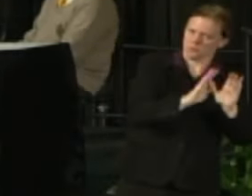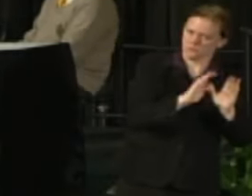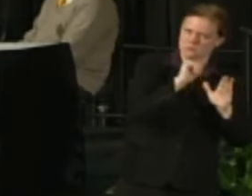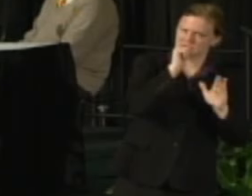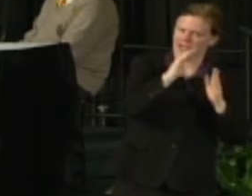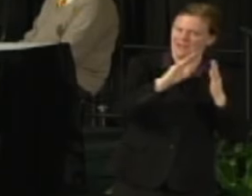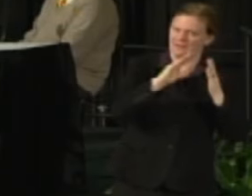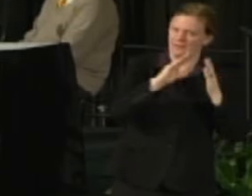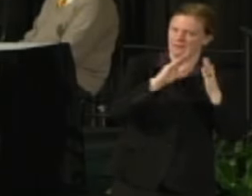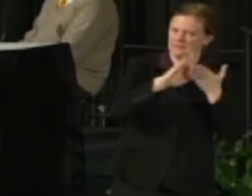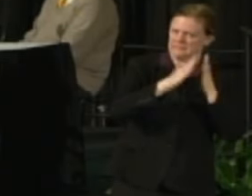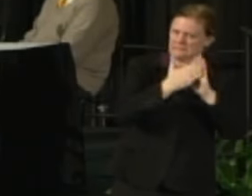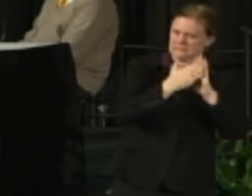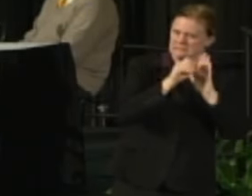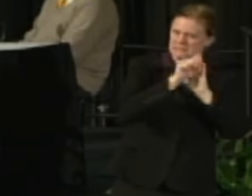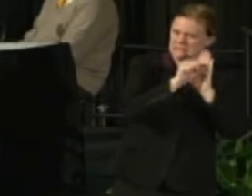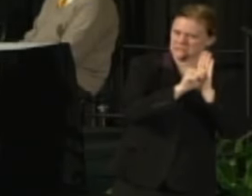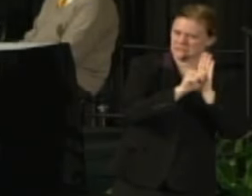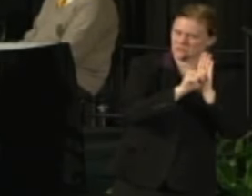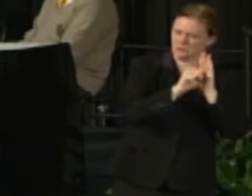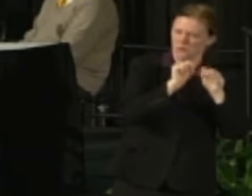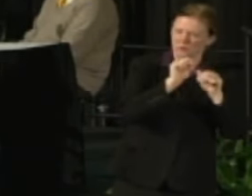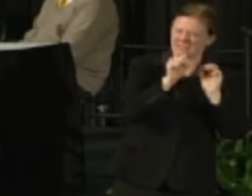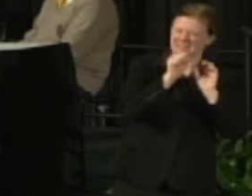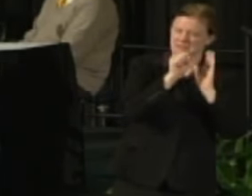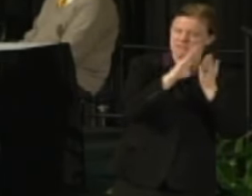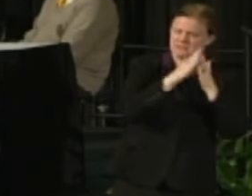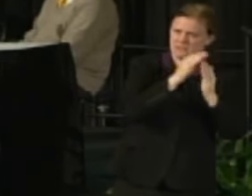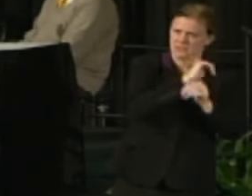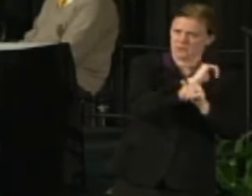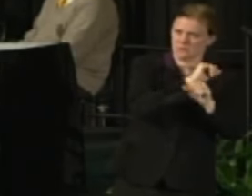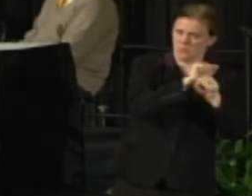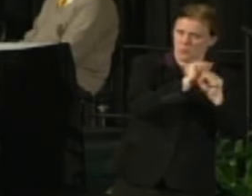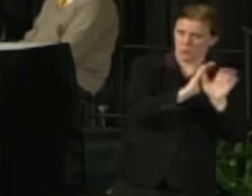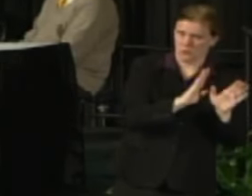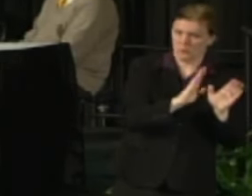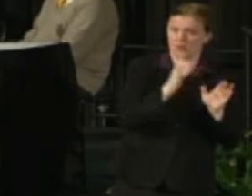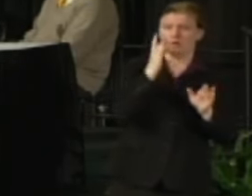Repealed personnel related regulations would become a matter of Authority policy